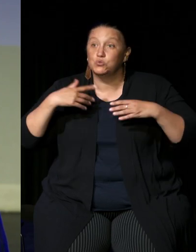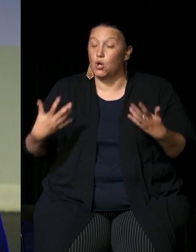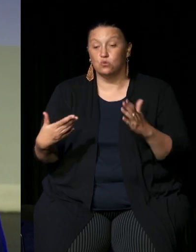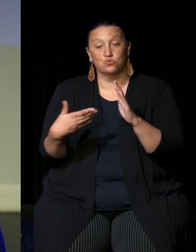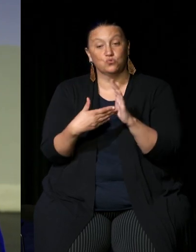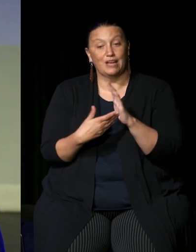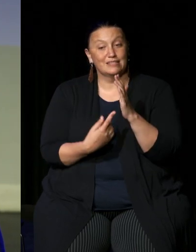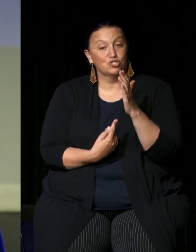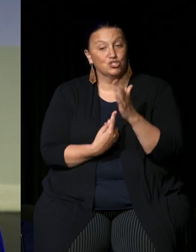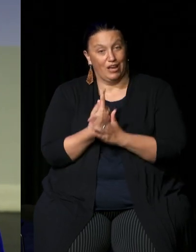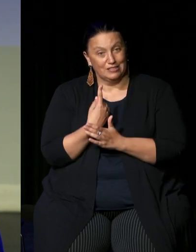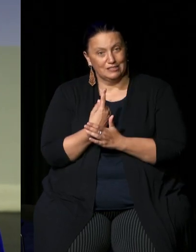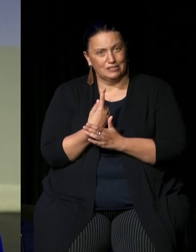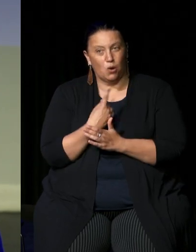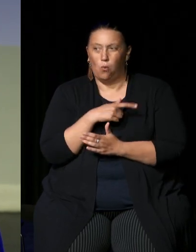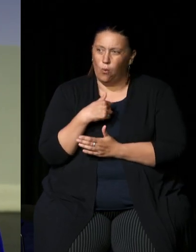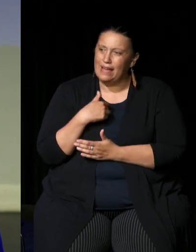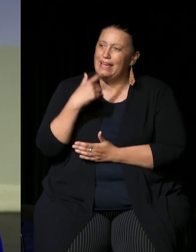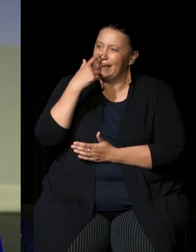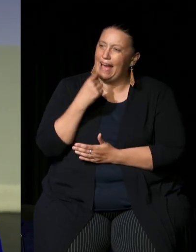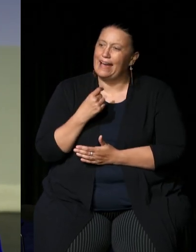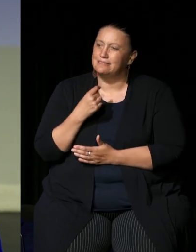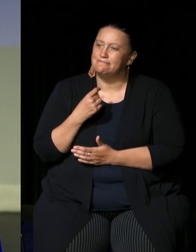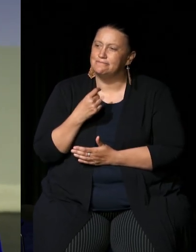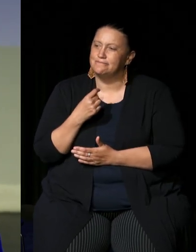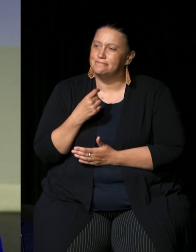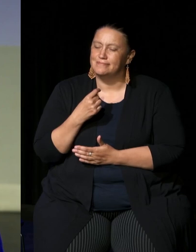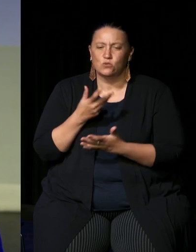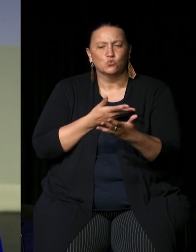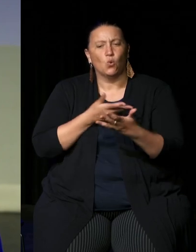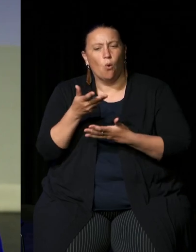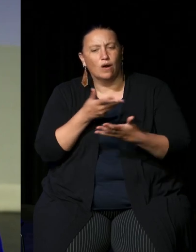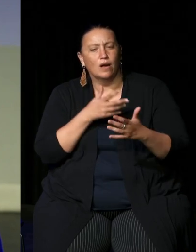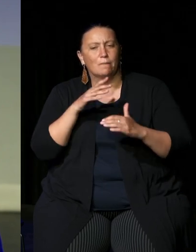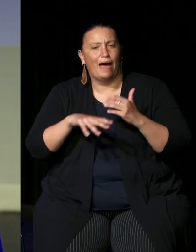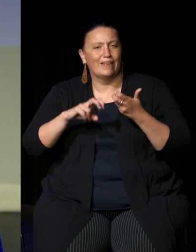opportunity to make sure we're we're able to talk about the issues with a Common Language